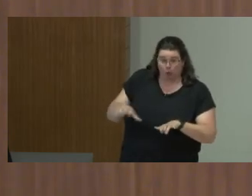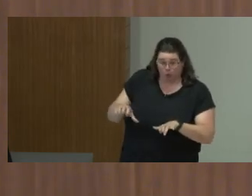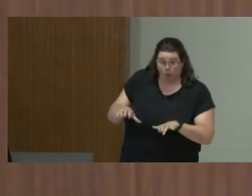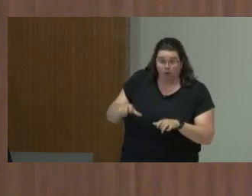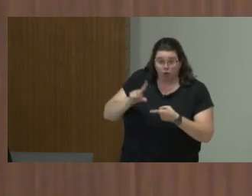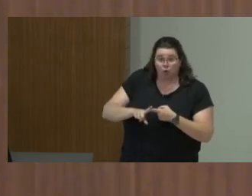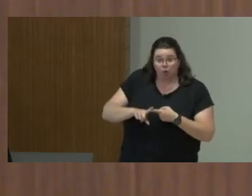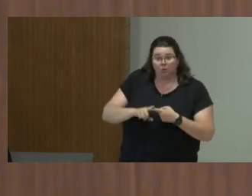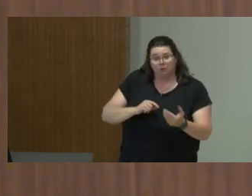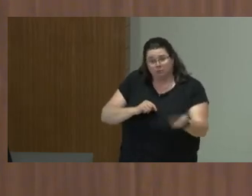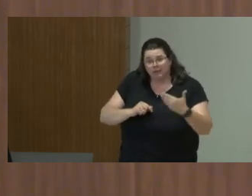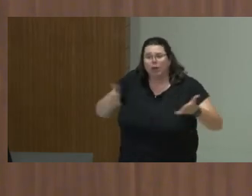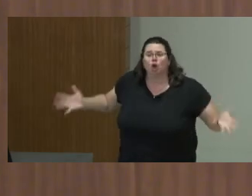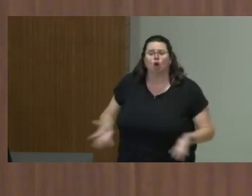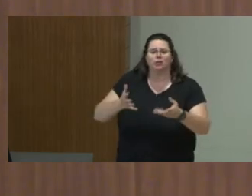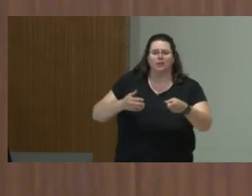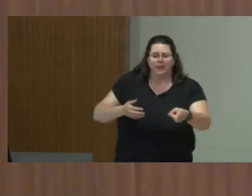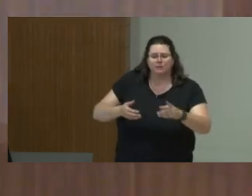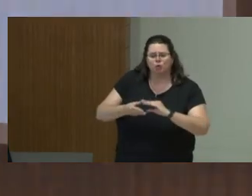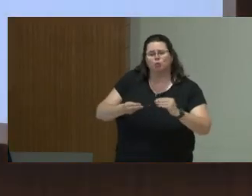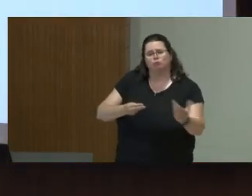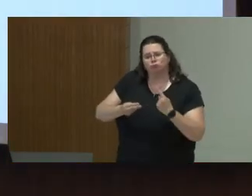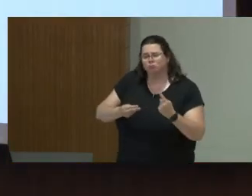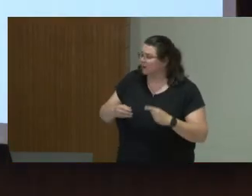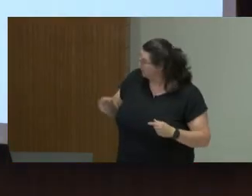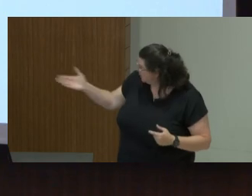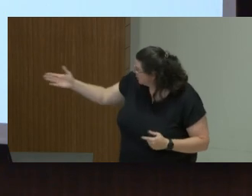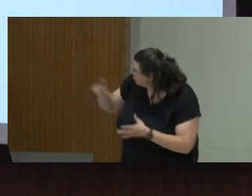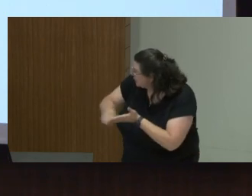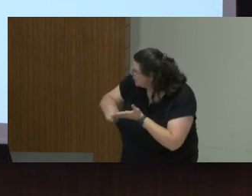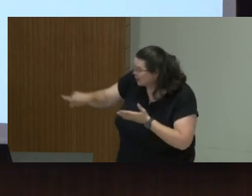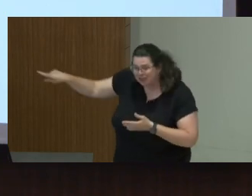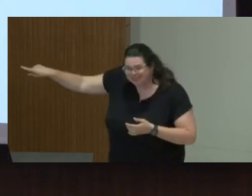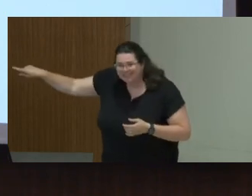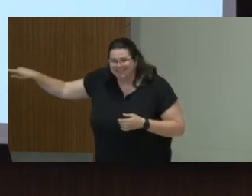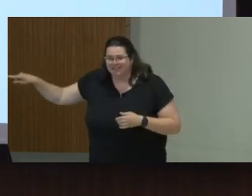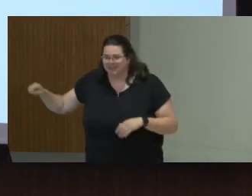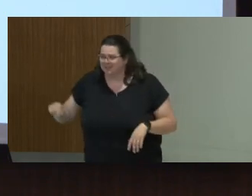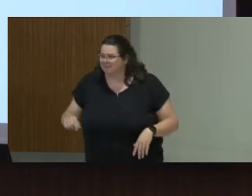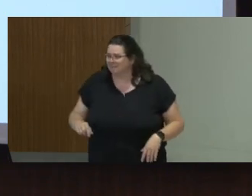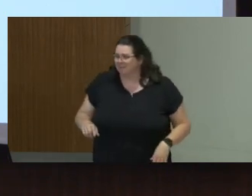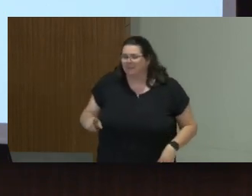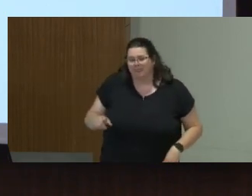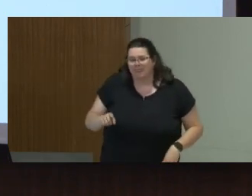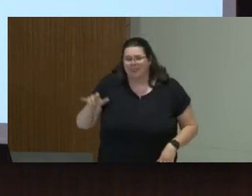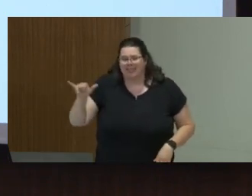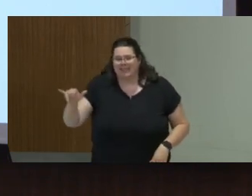Do you want to react from your research? Yes, and maybe this is a frustrating answer, but since it's an academic conference,